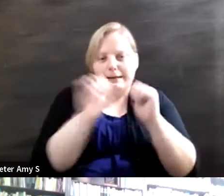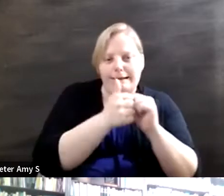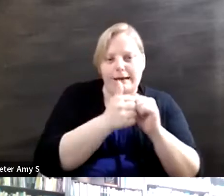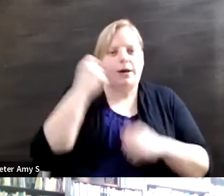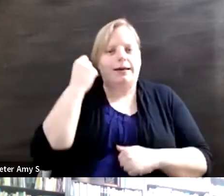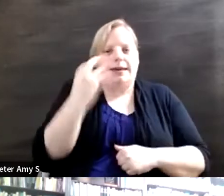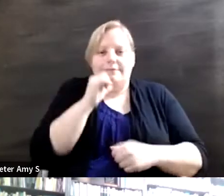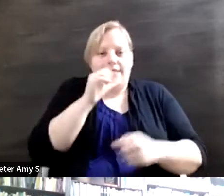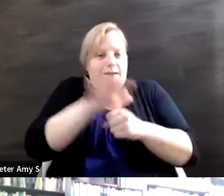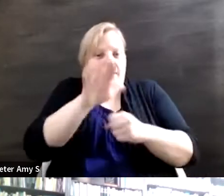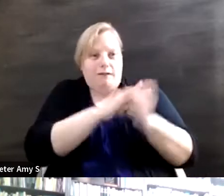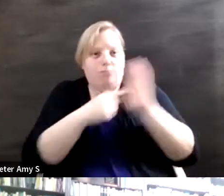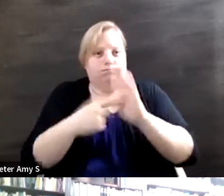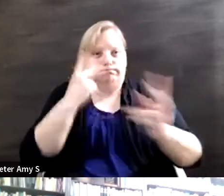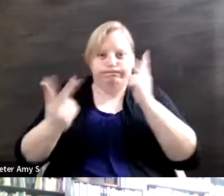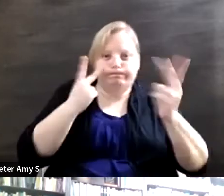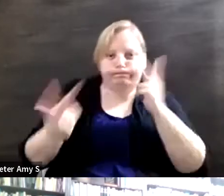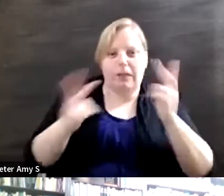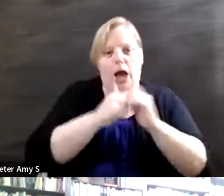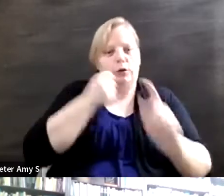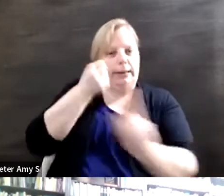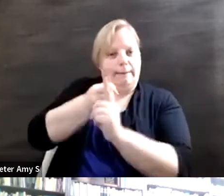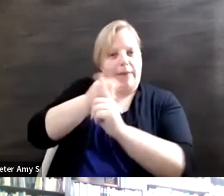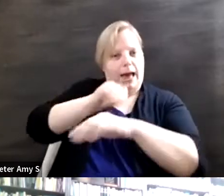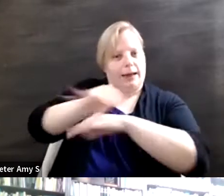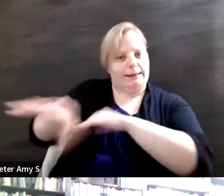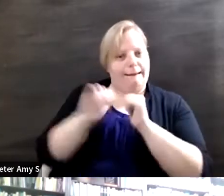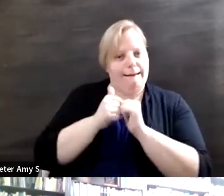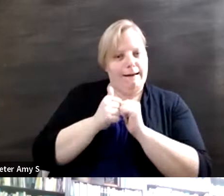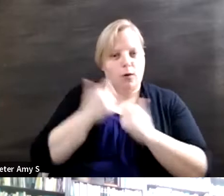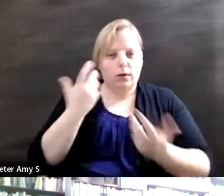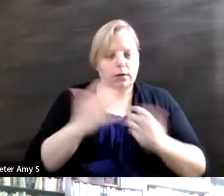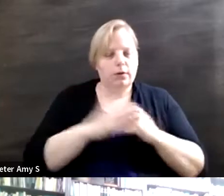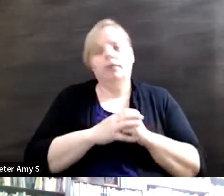How do those types of stories make an impact though specifically the stories of struggles